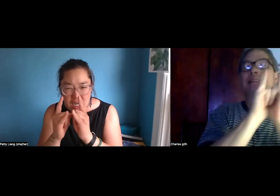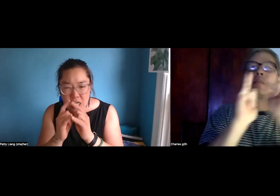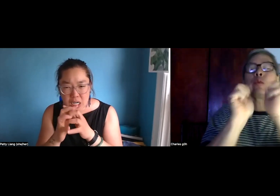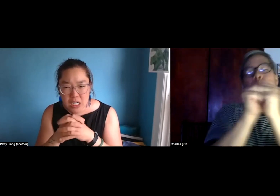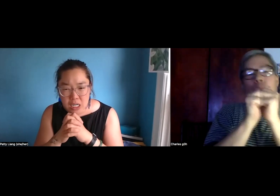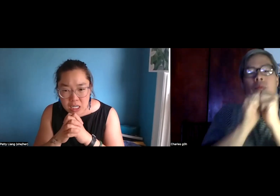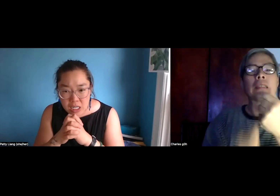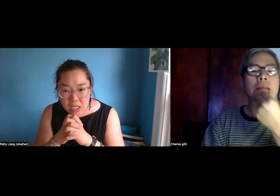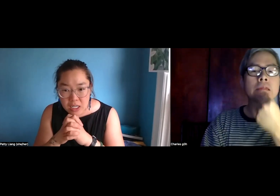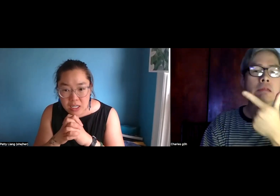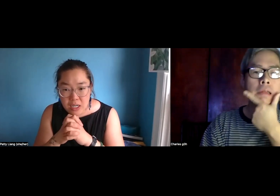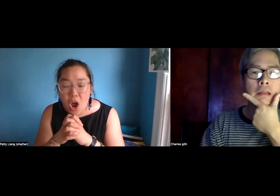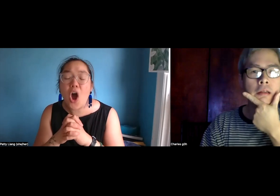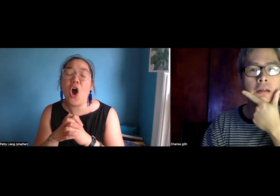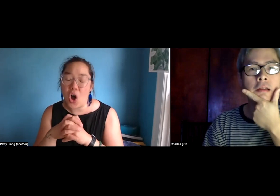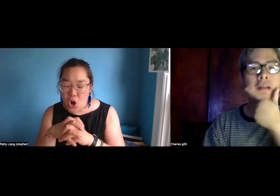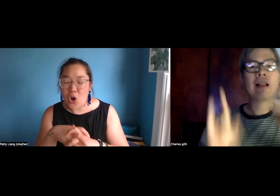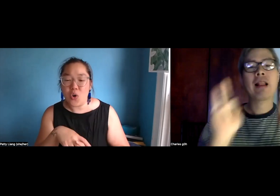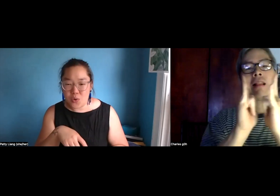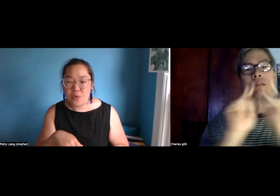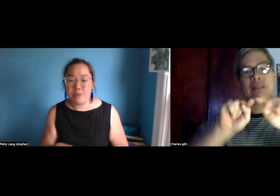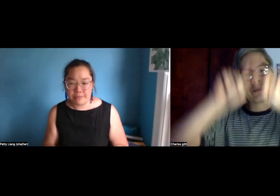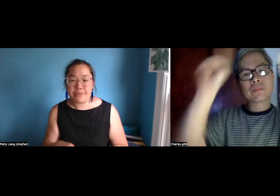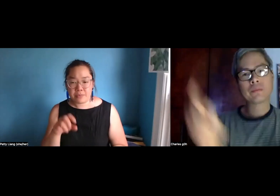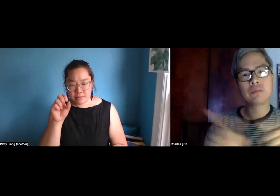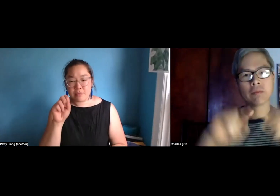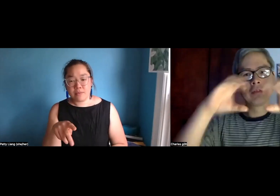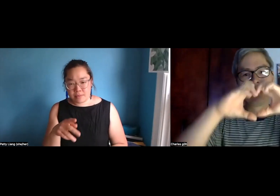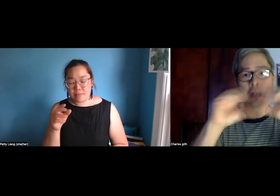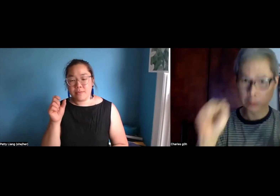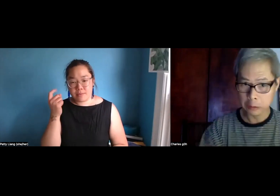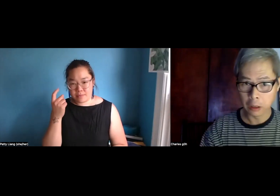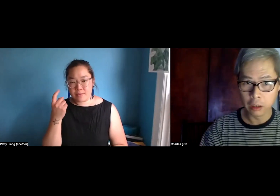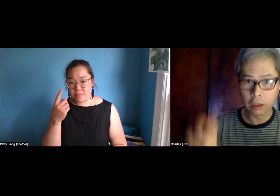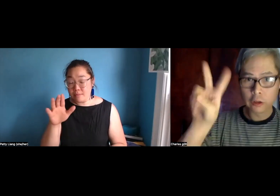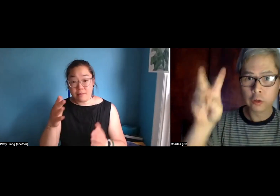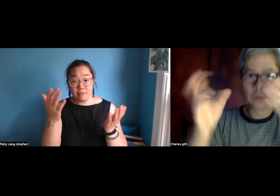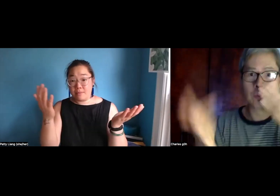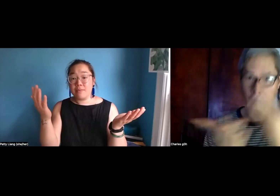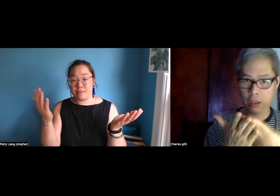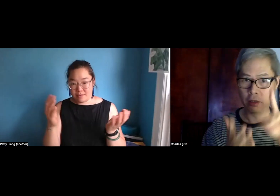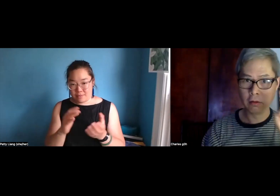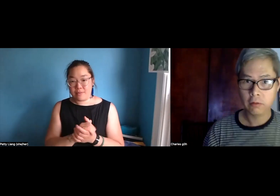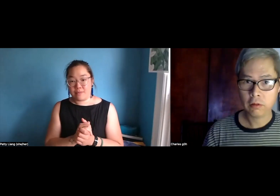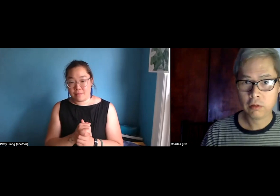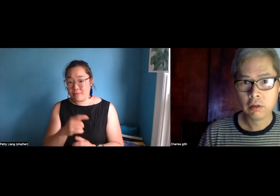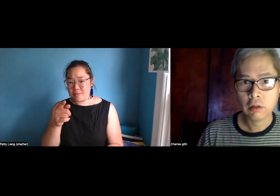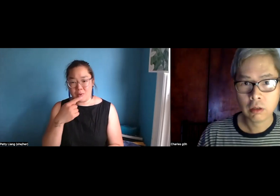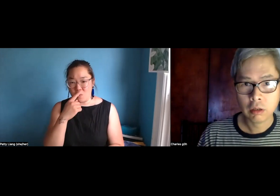So can you clarify what you mean by lovers? Yeah. I want to show like, love like queer love right. Is that okay?